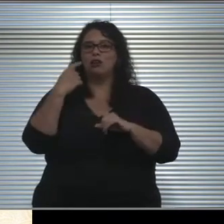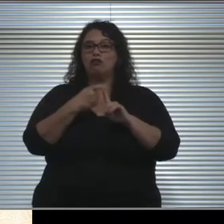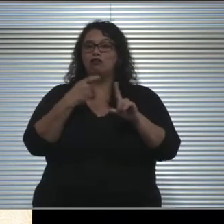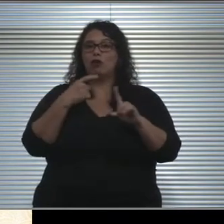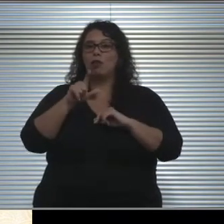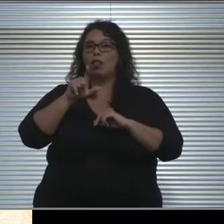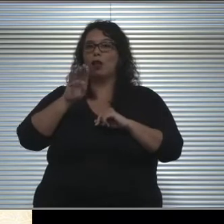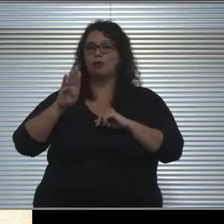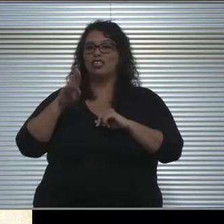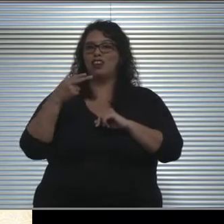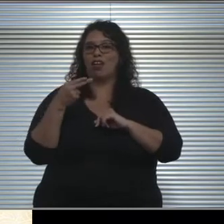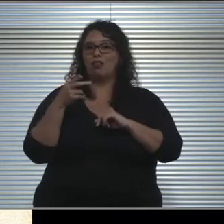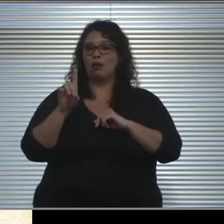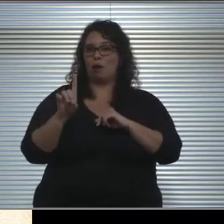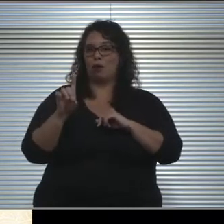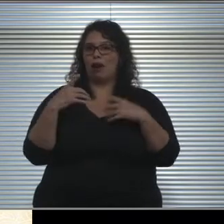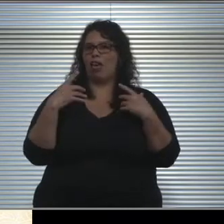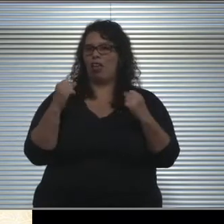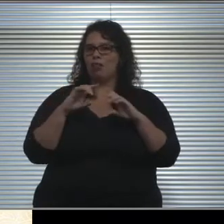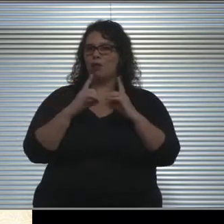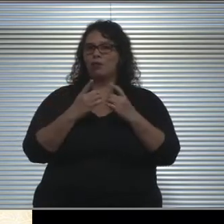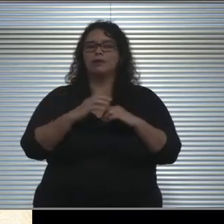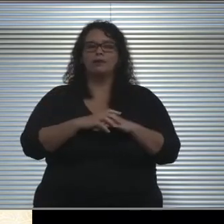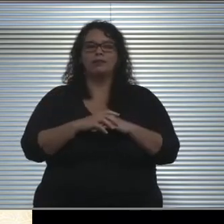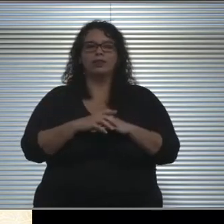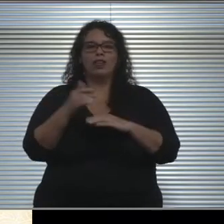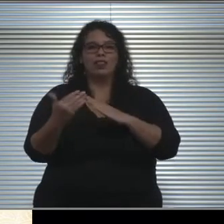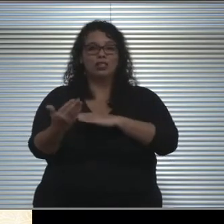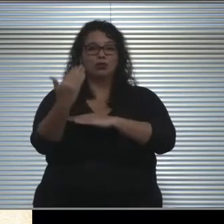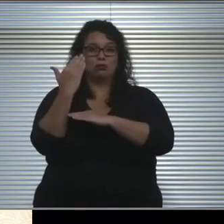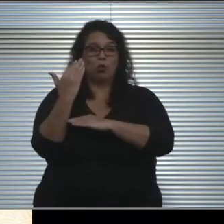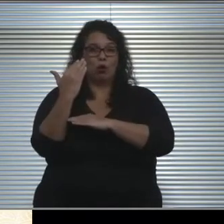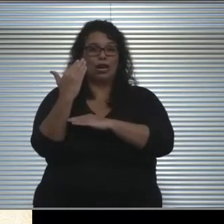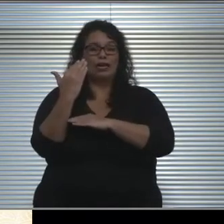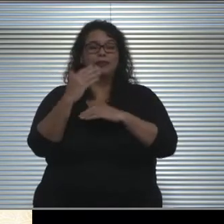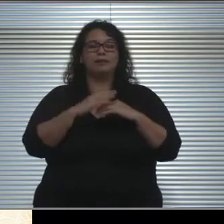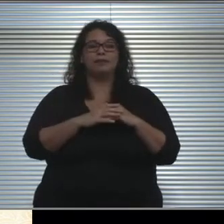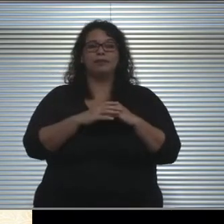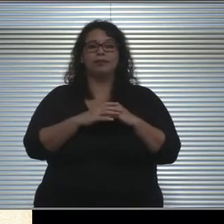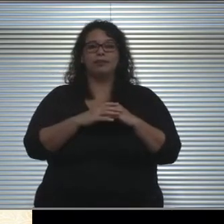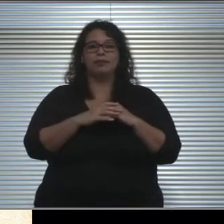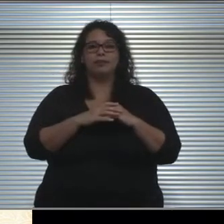As of this morning, they opened the process yesterday but as of this morning, they've made some revisions